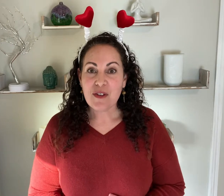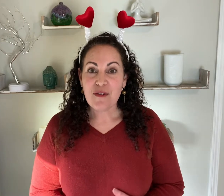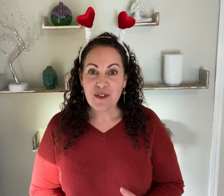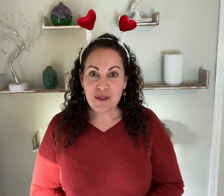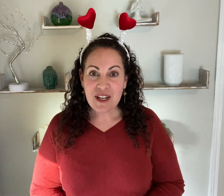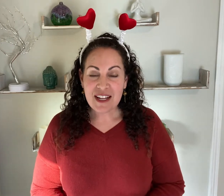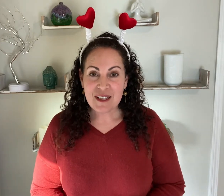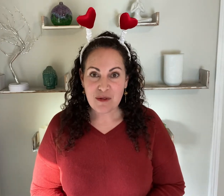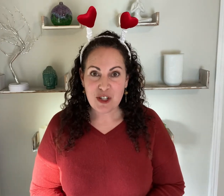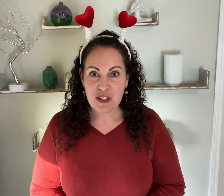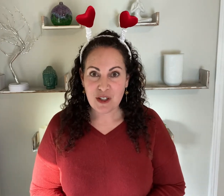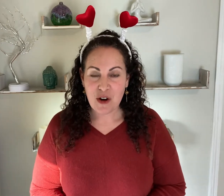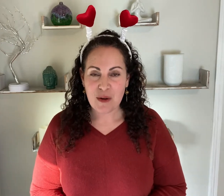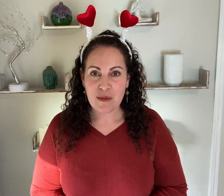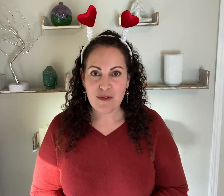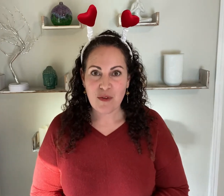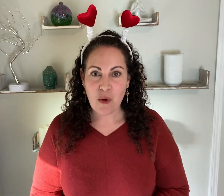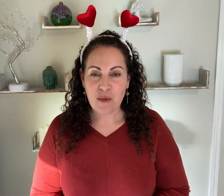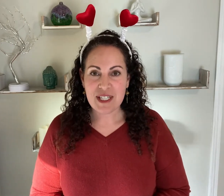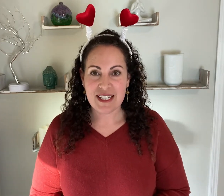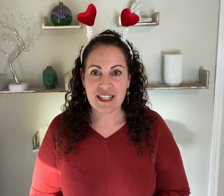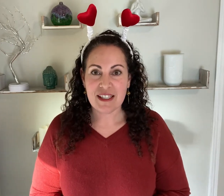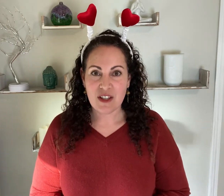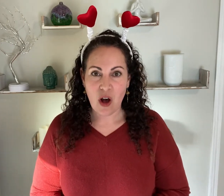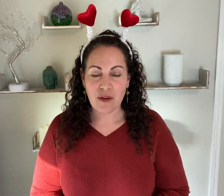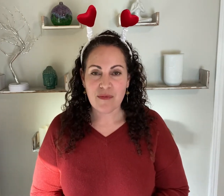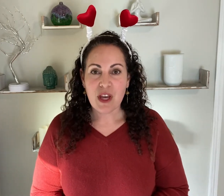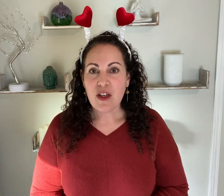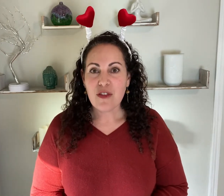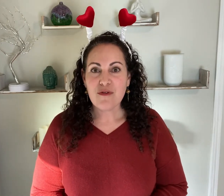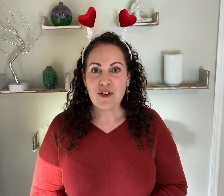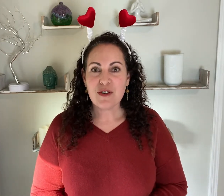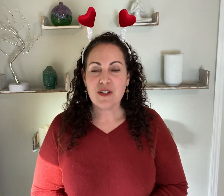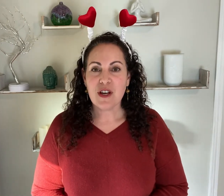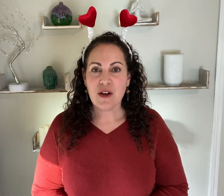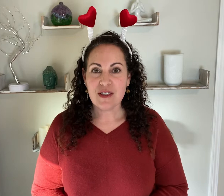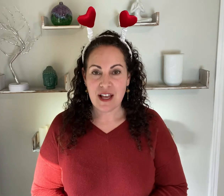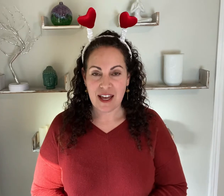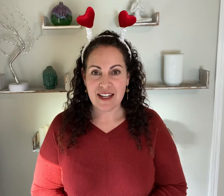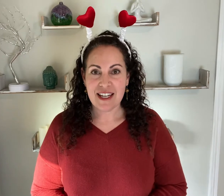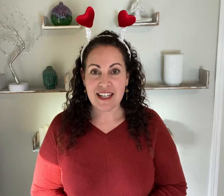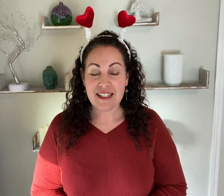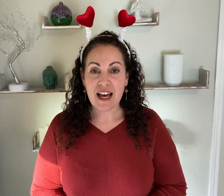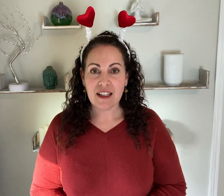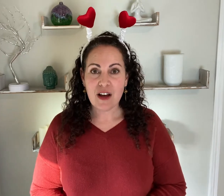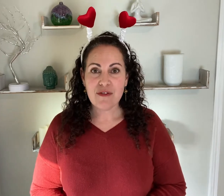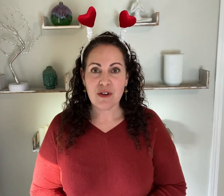There's a few signs that we should learn before we sing the song. The first sign is I love you.